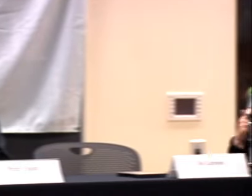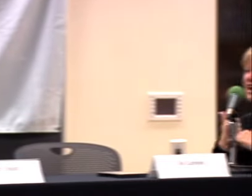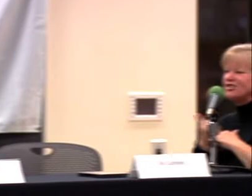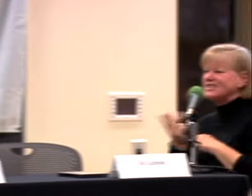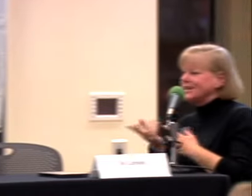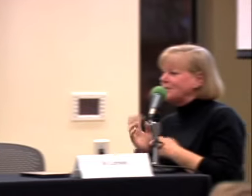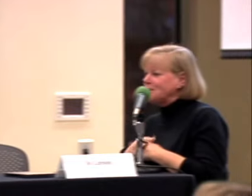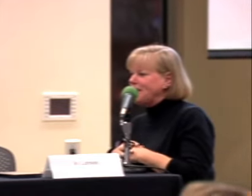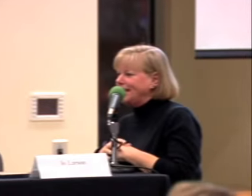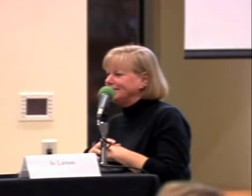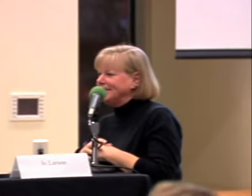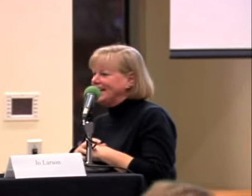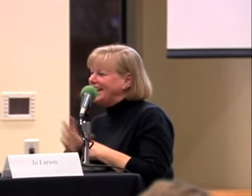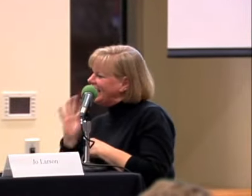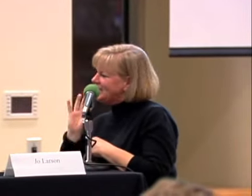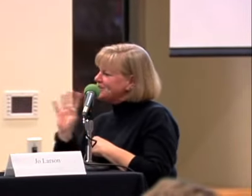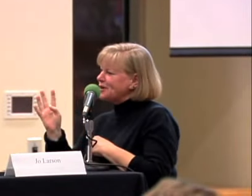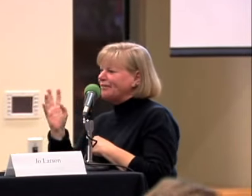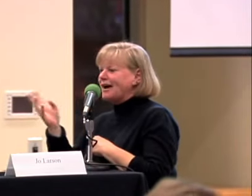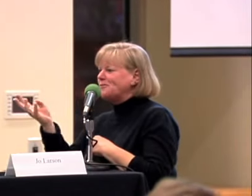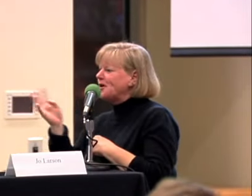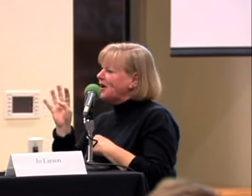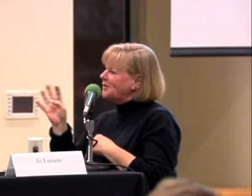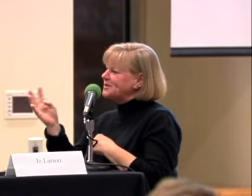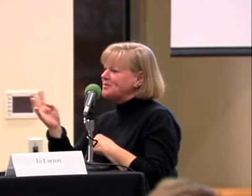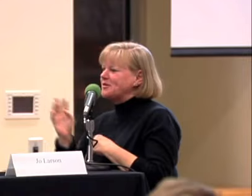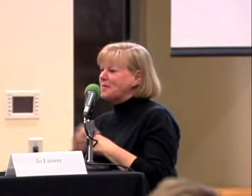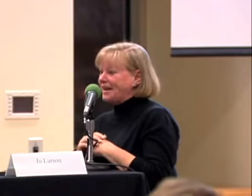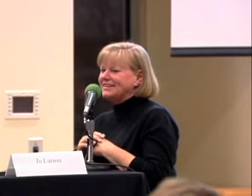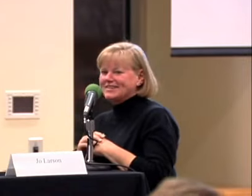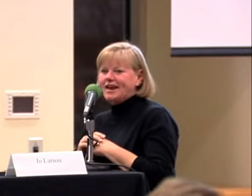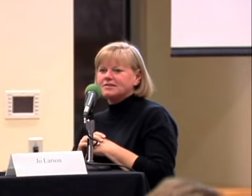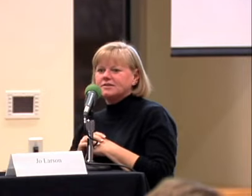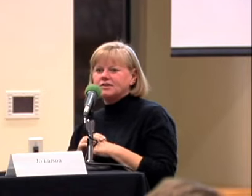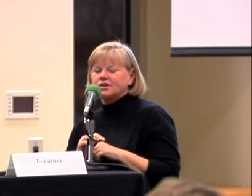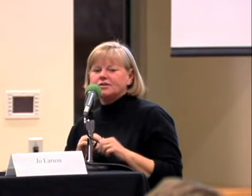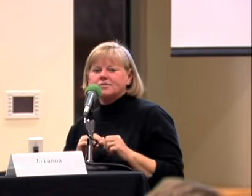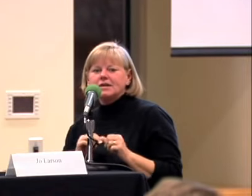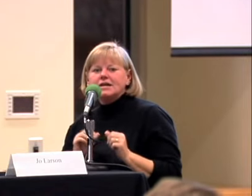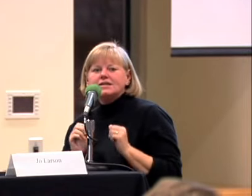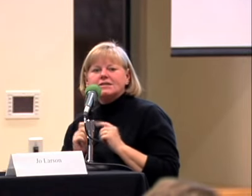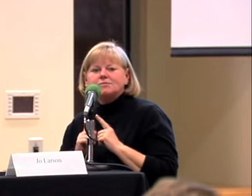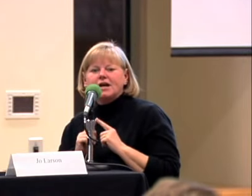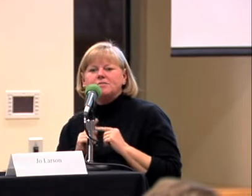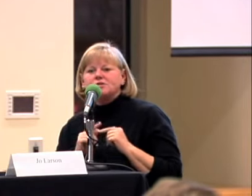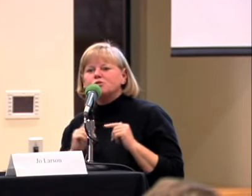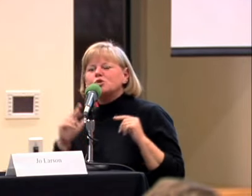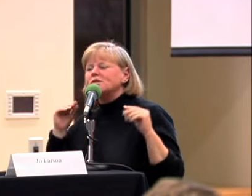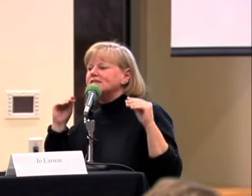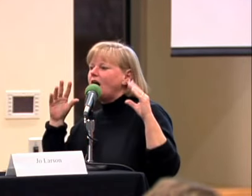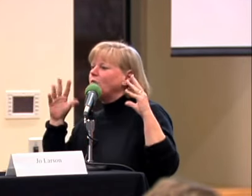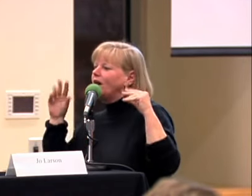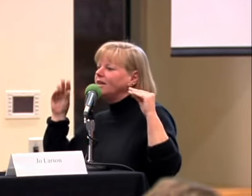WAY WE SET UP THE PANEL TODAY. SOMETIMES THE ROOM IS NOT WELL LIT.